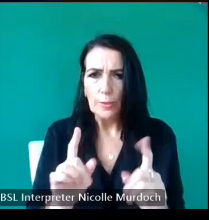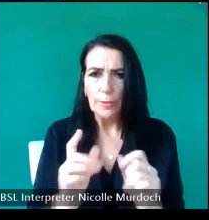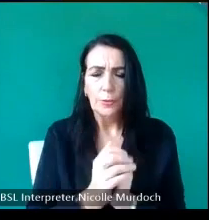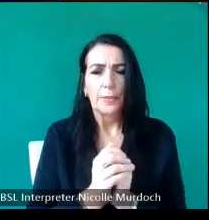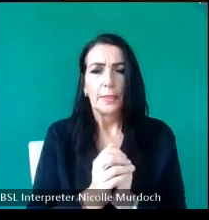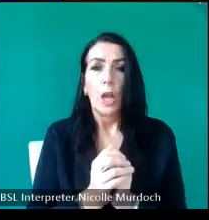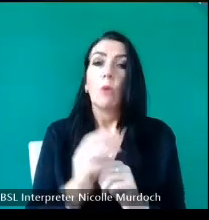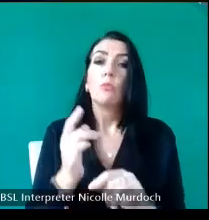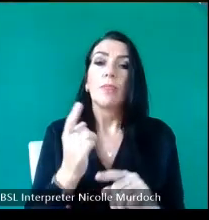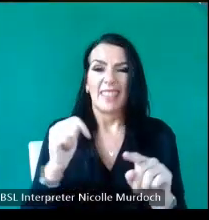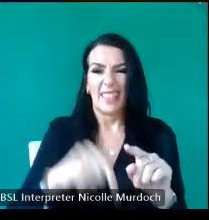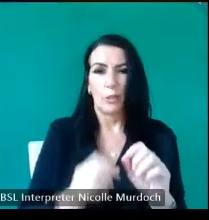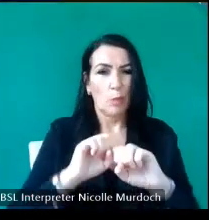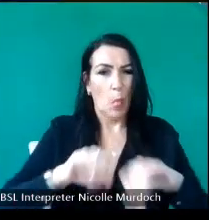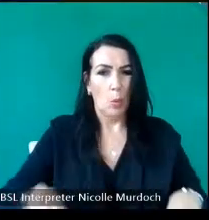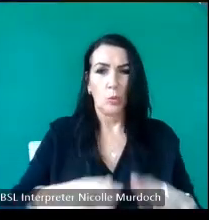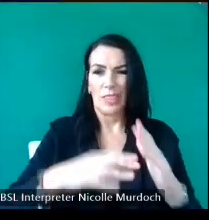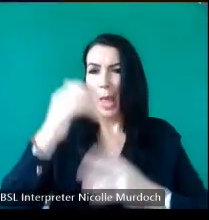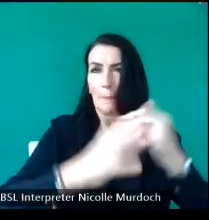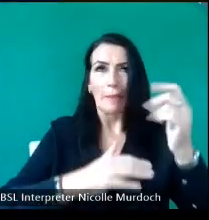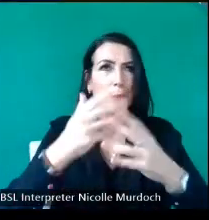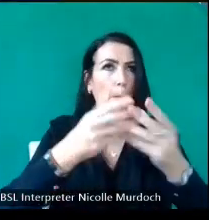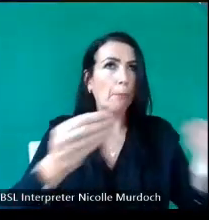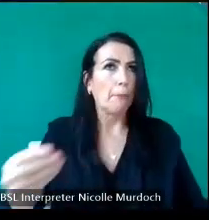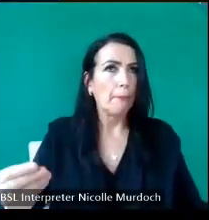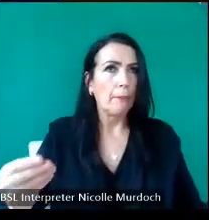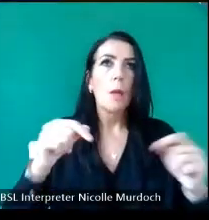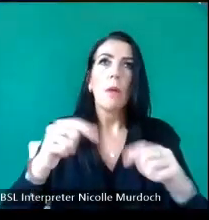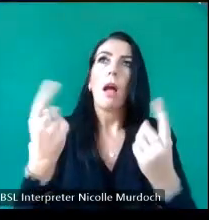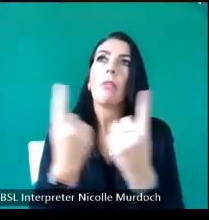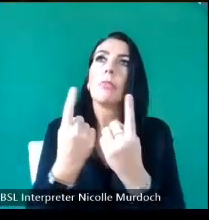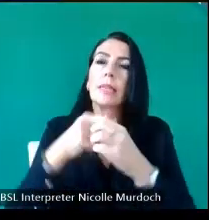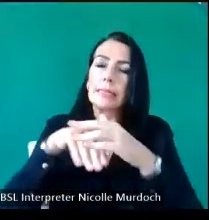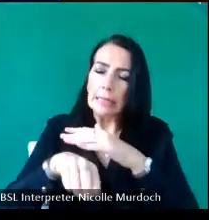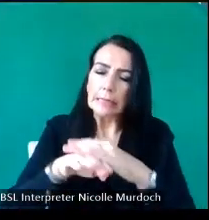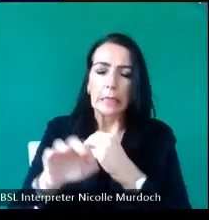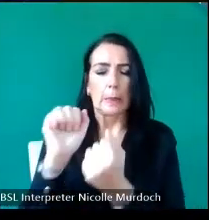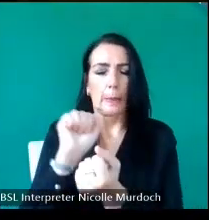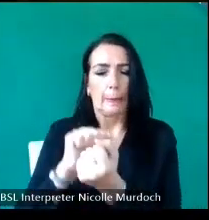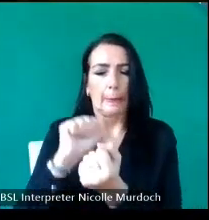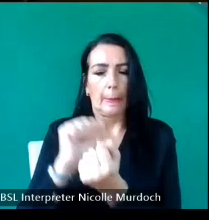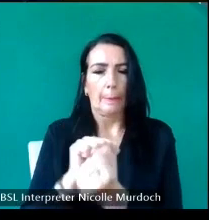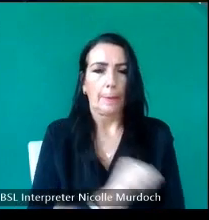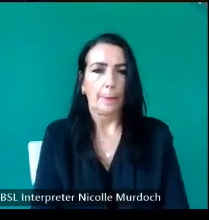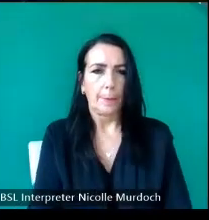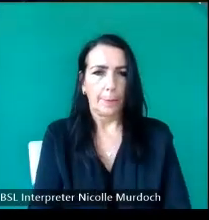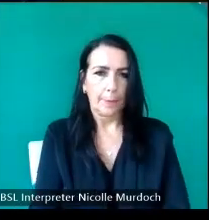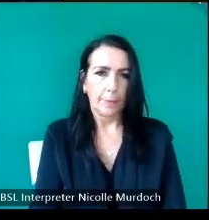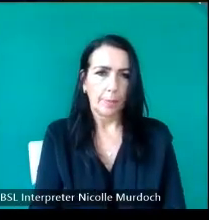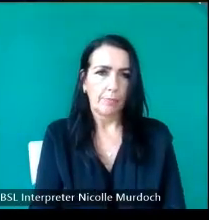to lose here whether you're religious or not I'm not a person of Faith uh there are people people